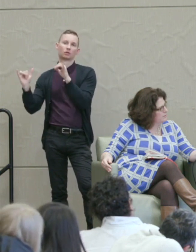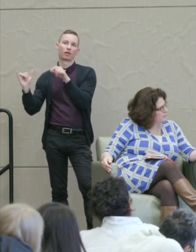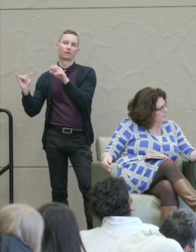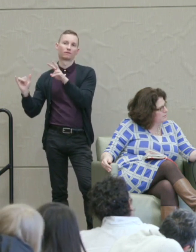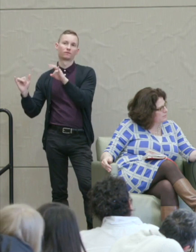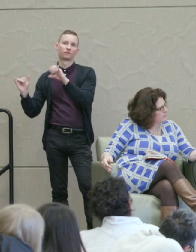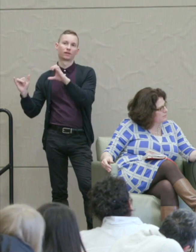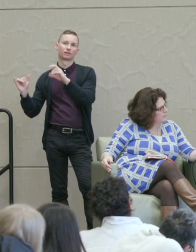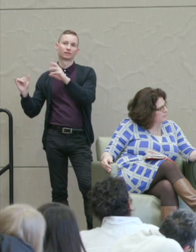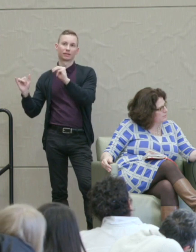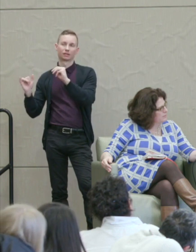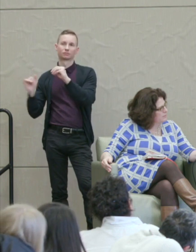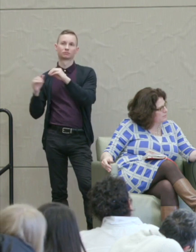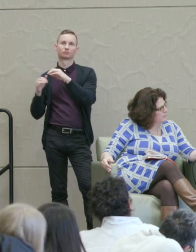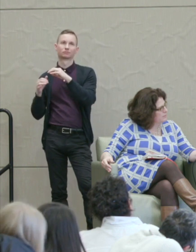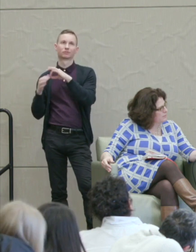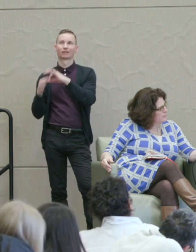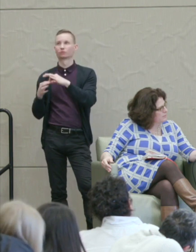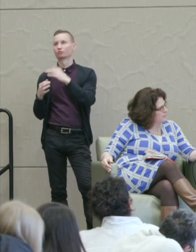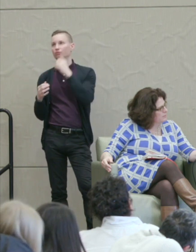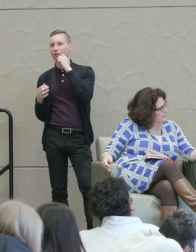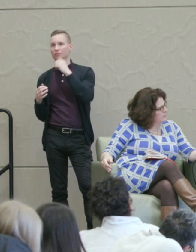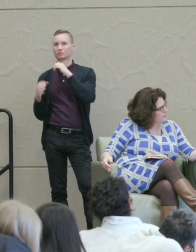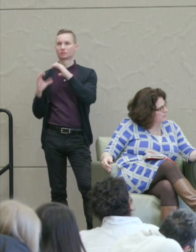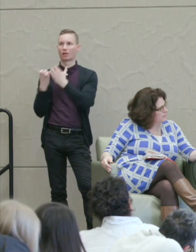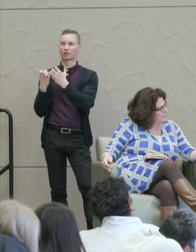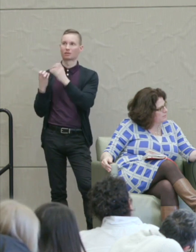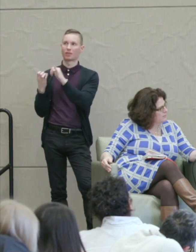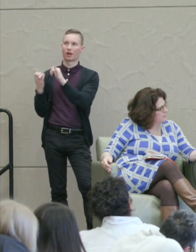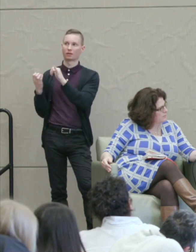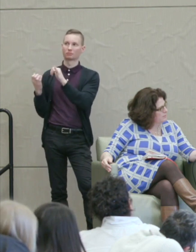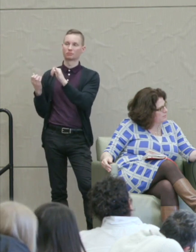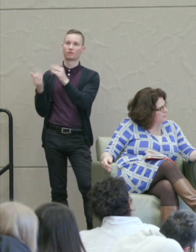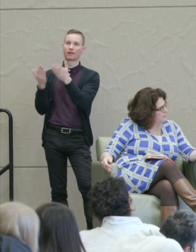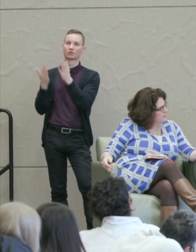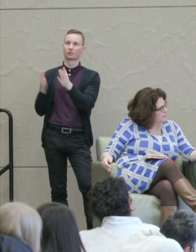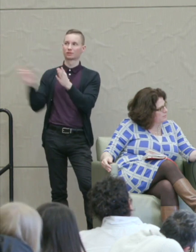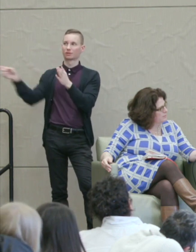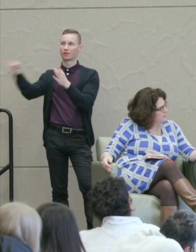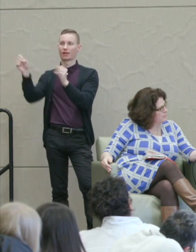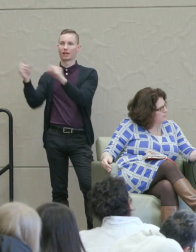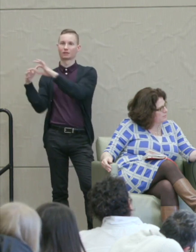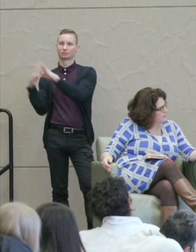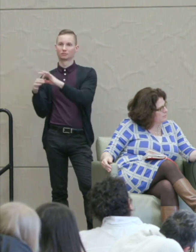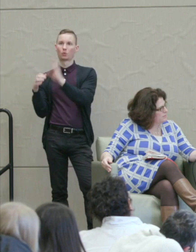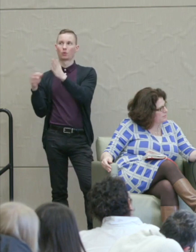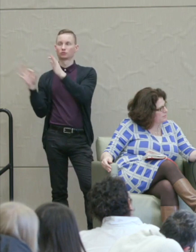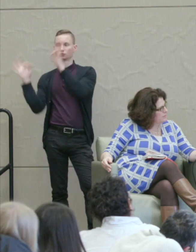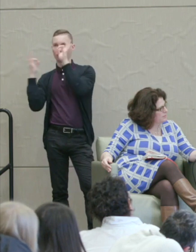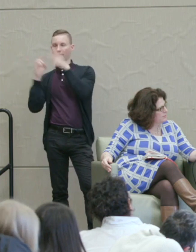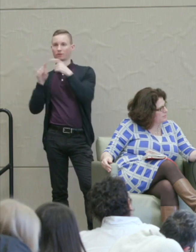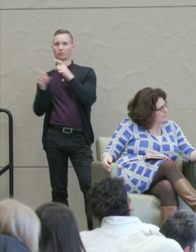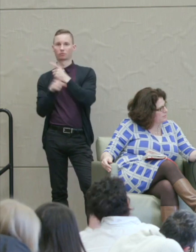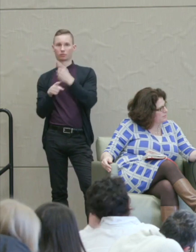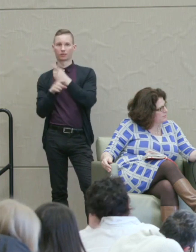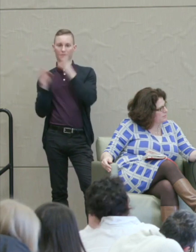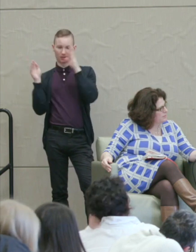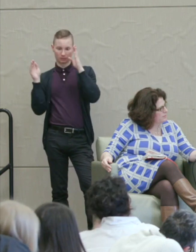race and in class, it gives the jury someone to bond with that will distract them from their appropriate attention to the defendant.